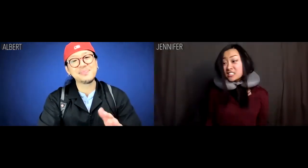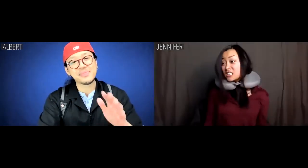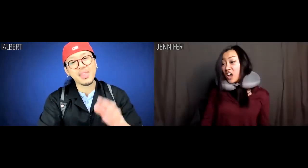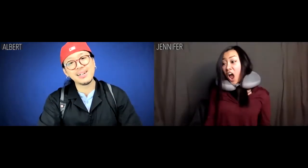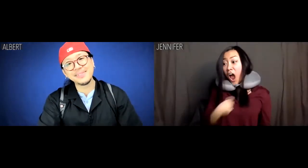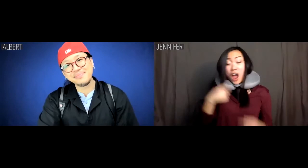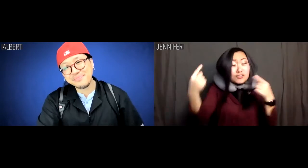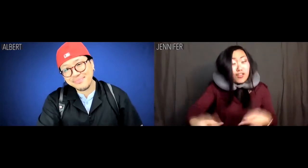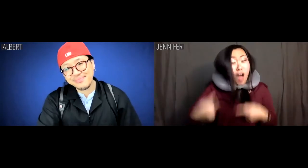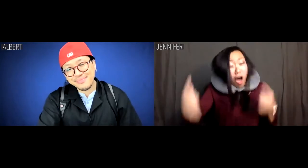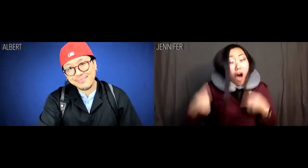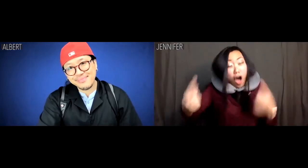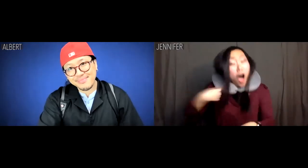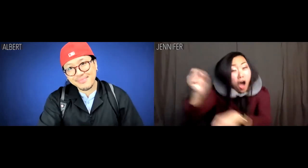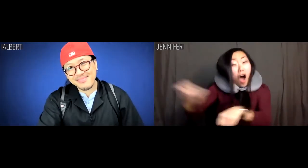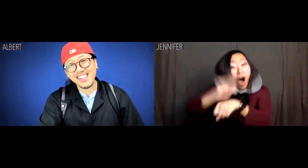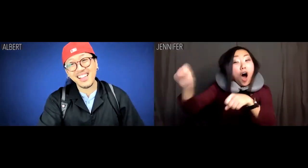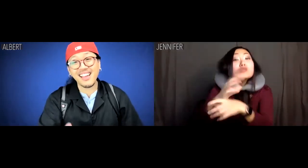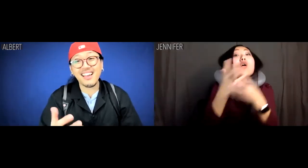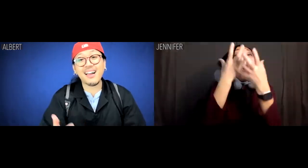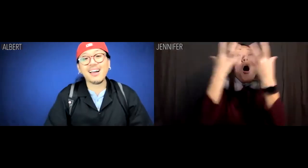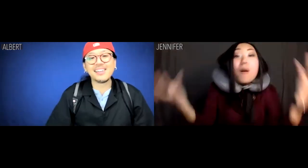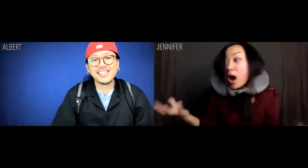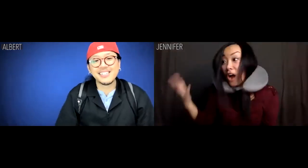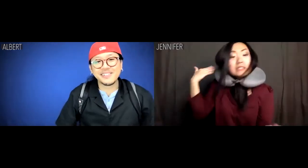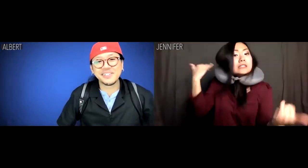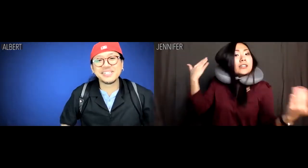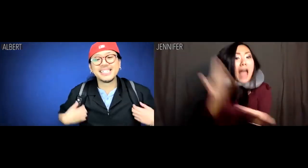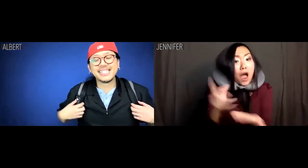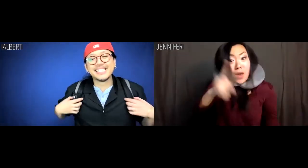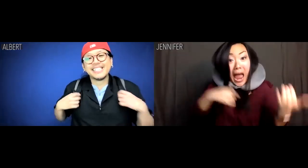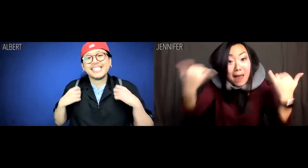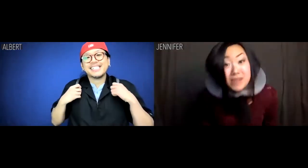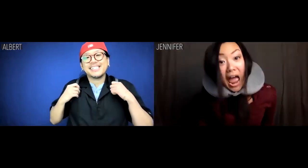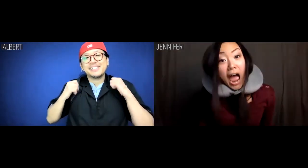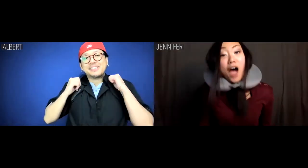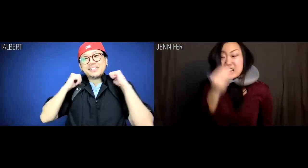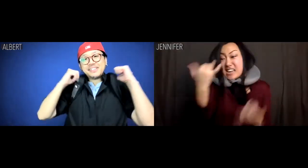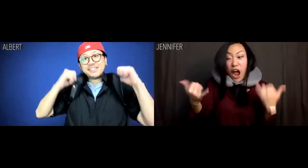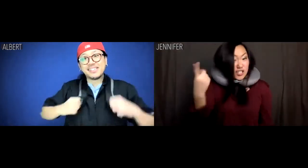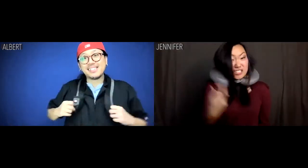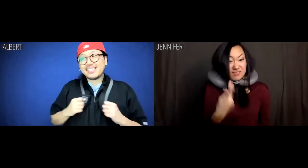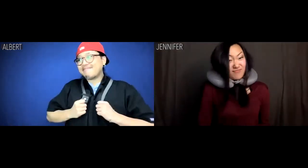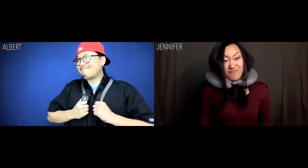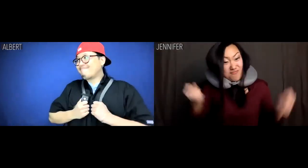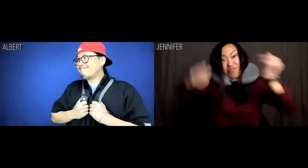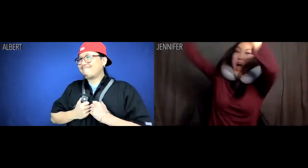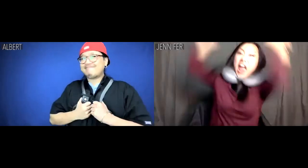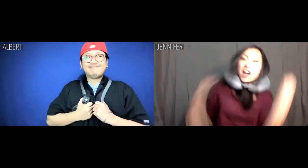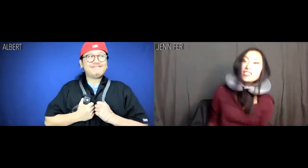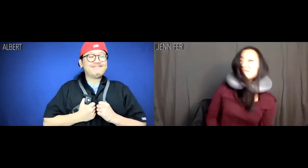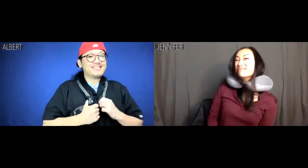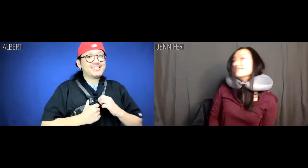I struggled so much to get to where I am, and we're just throwing it out?